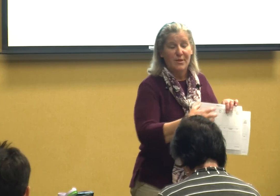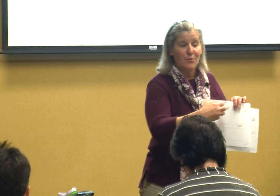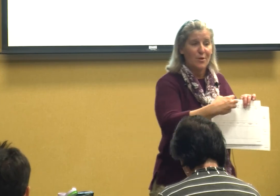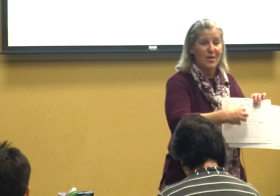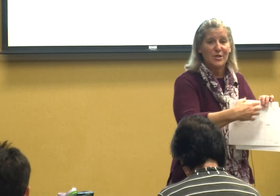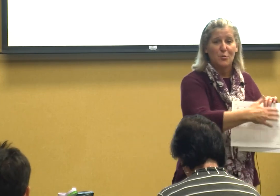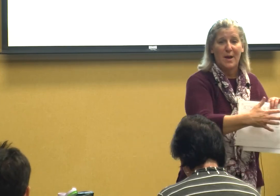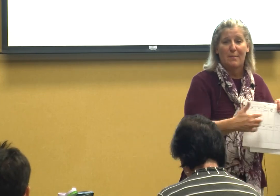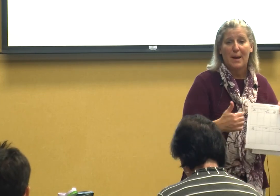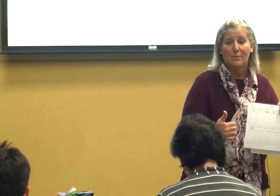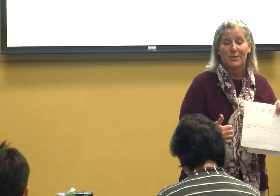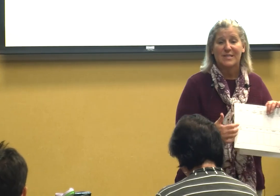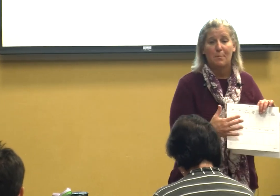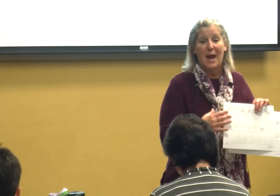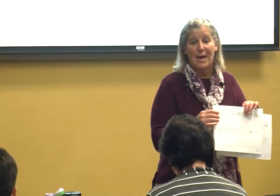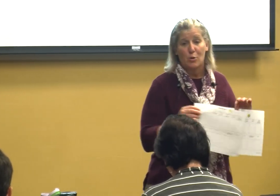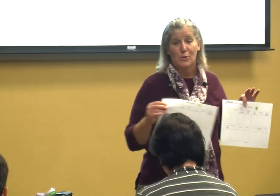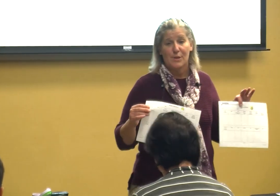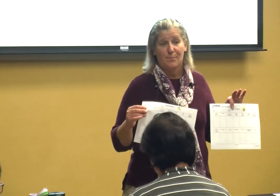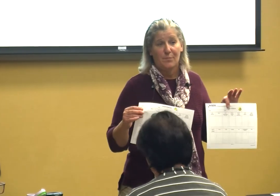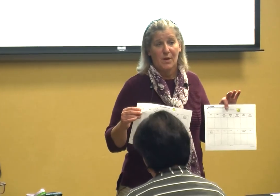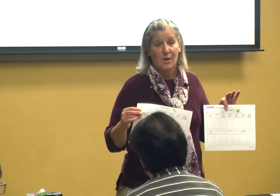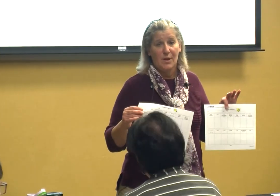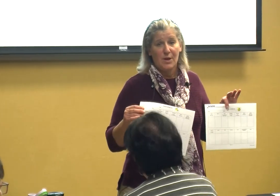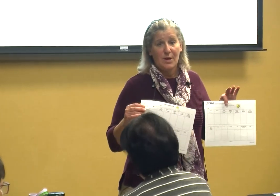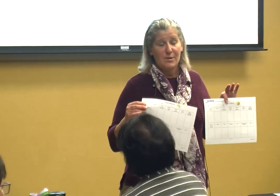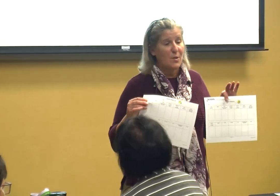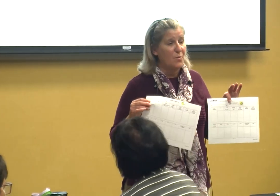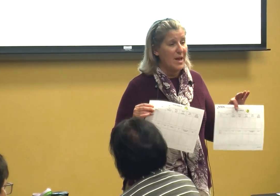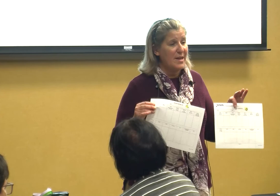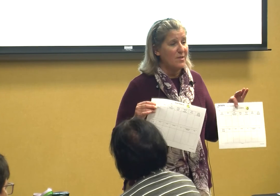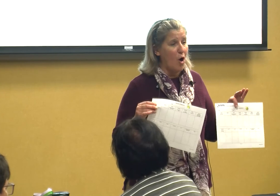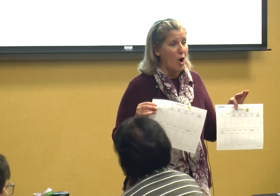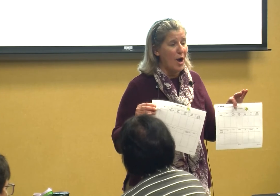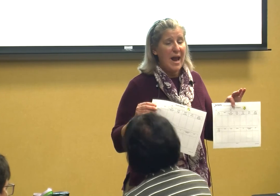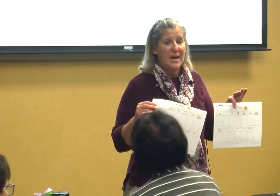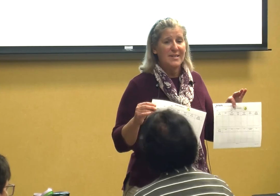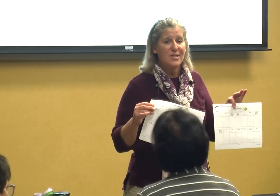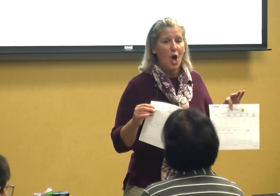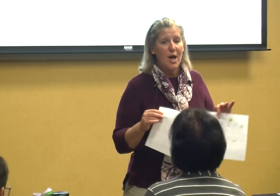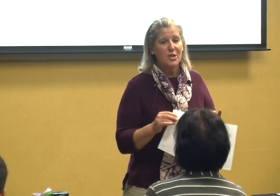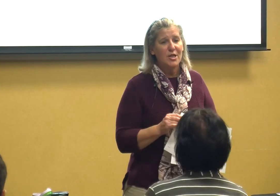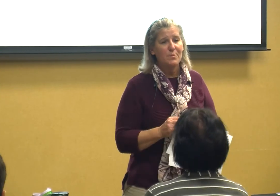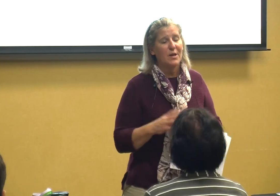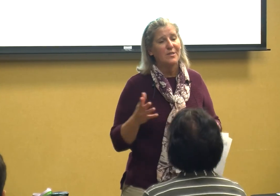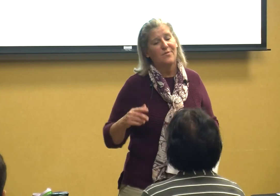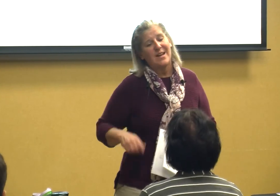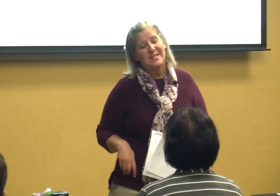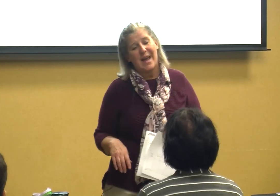different things you may be able to see patterns so these are and it's not just because if I say